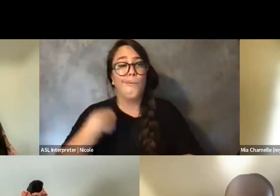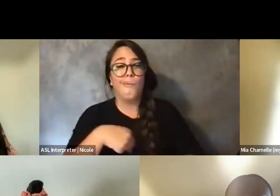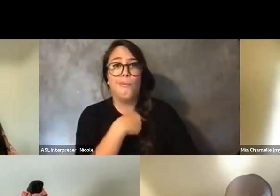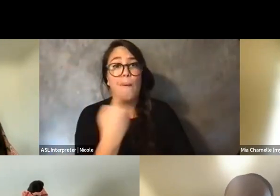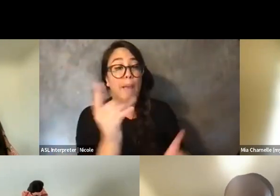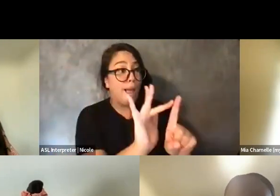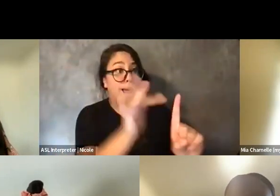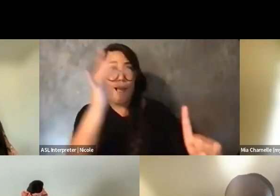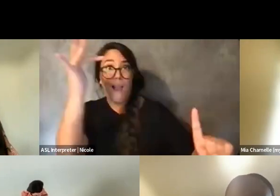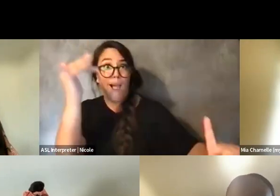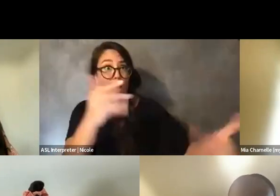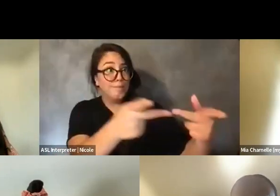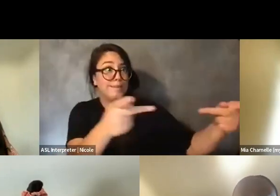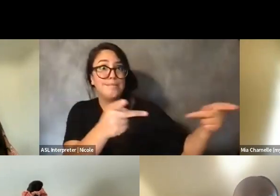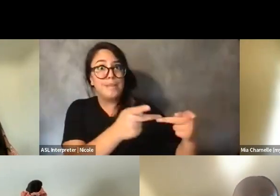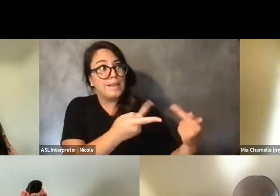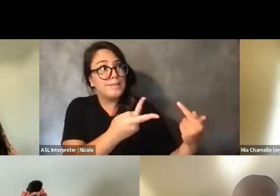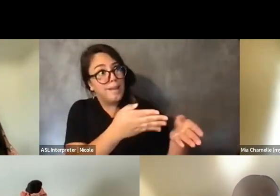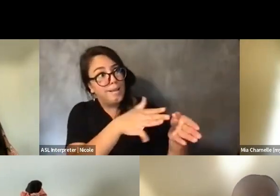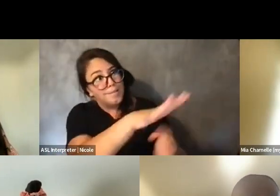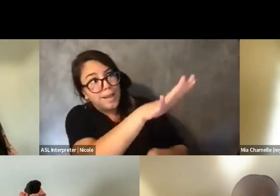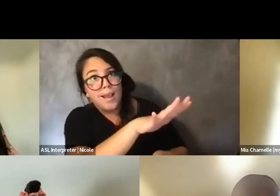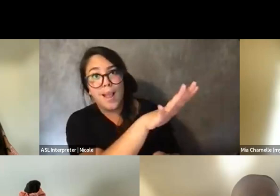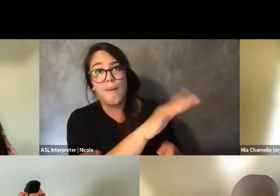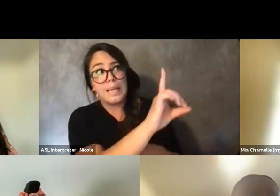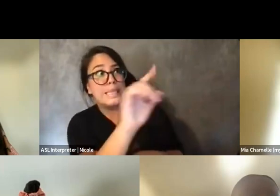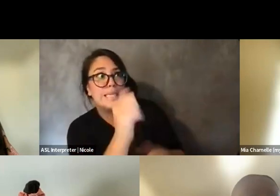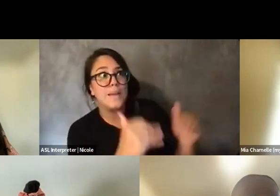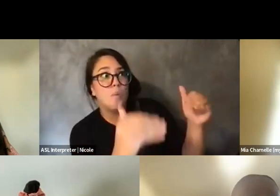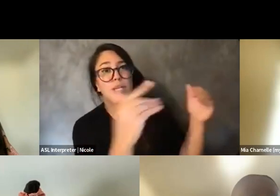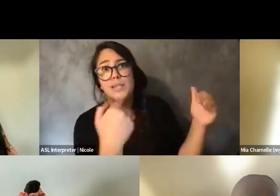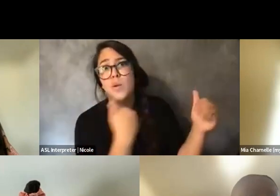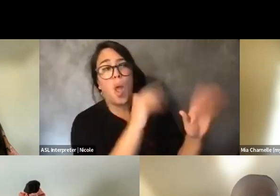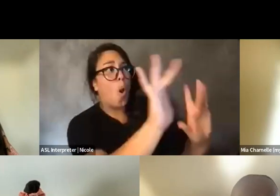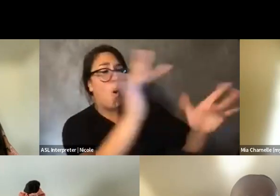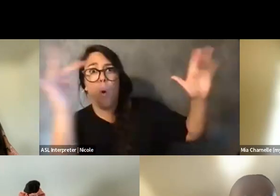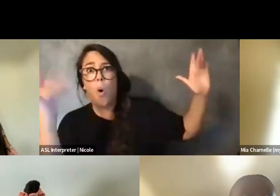Like, oh, we don't have these spaces, like. And I just think that perhaps, like, not --